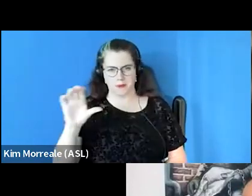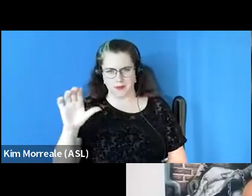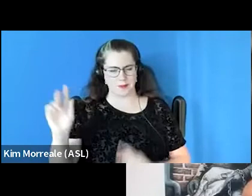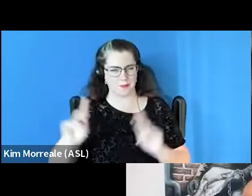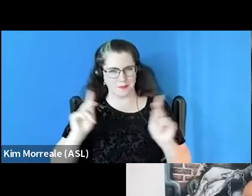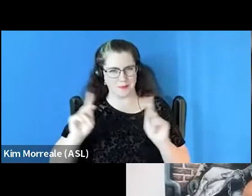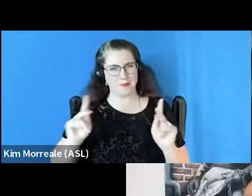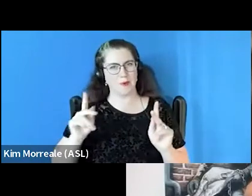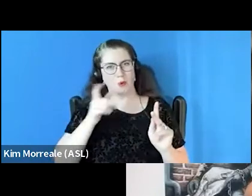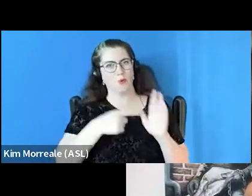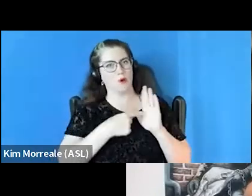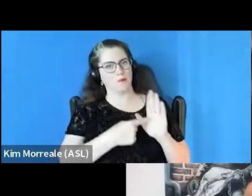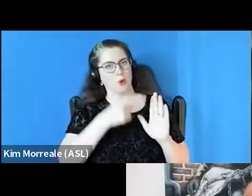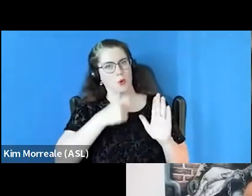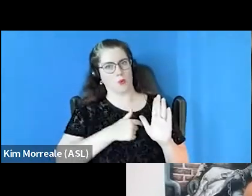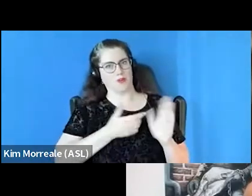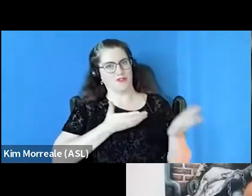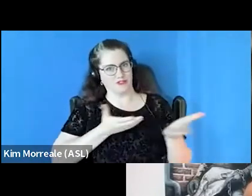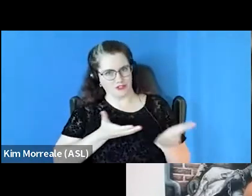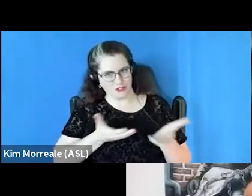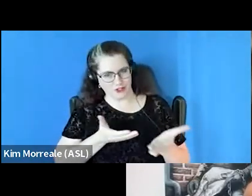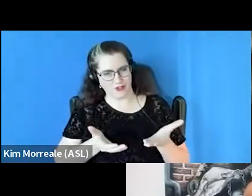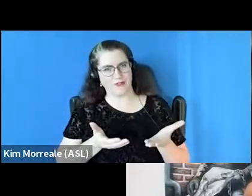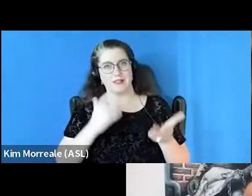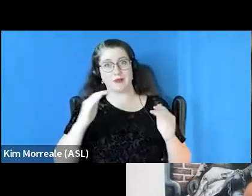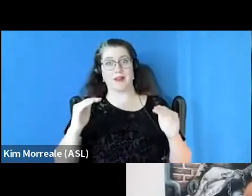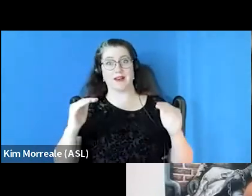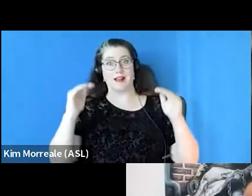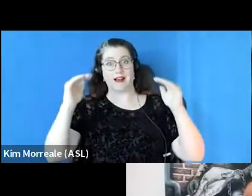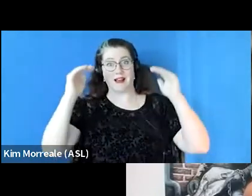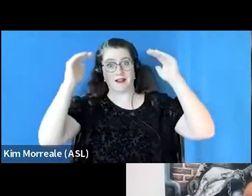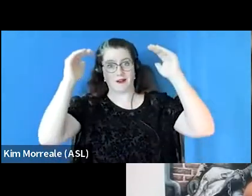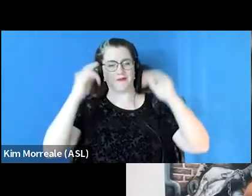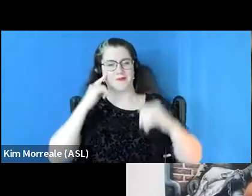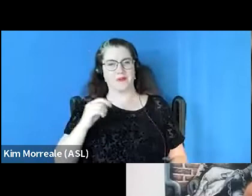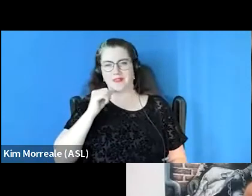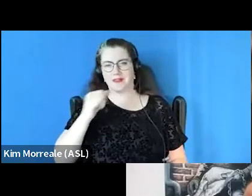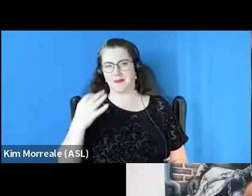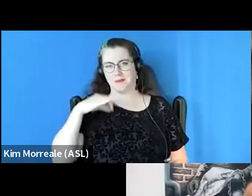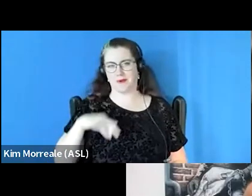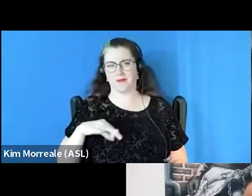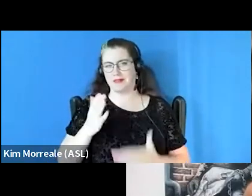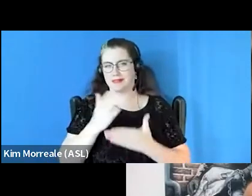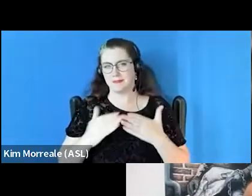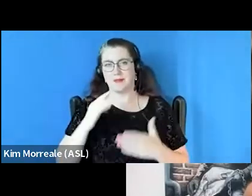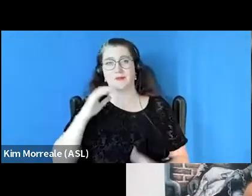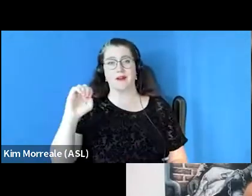that we serve as you get higher up in the nonprofit sector, especially executives and C-suites,